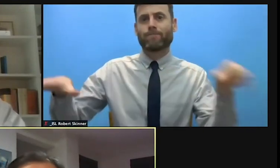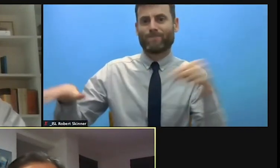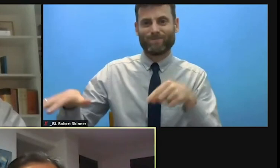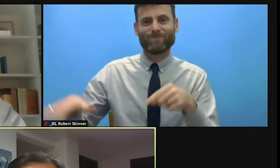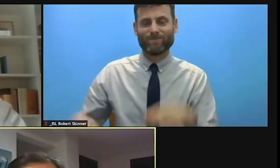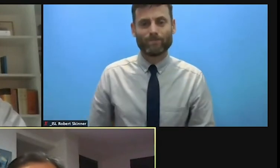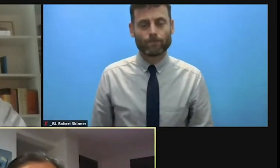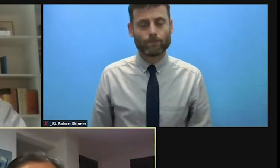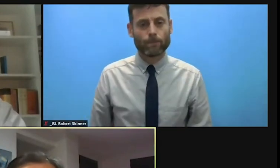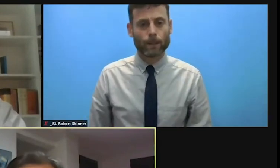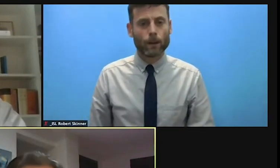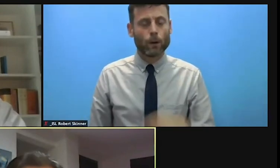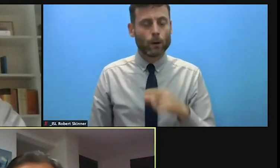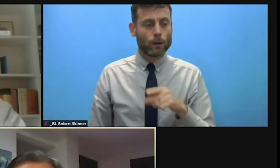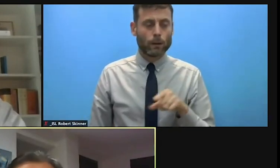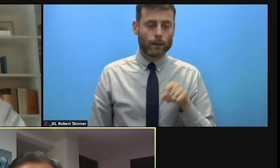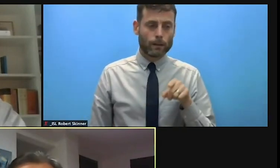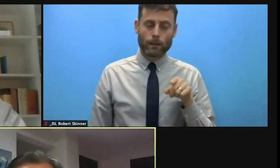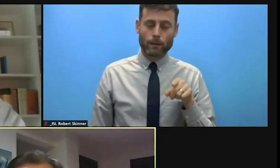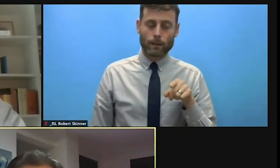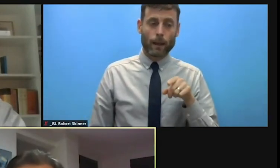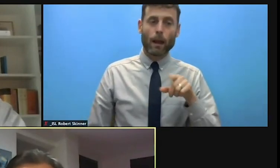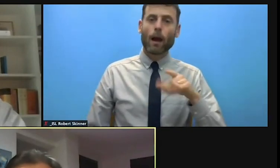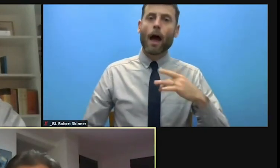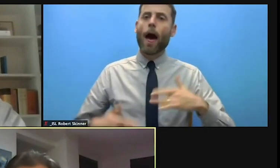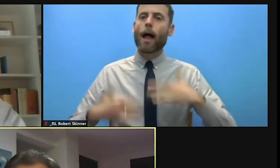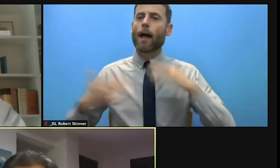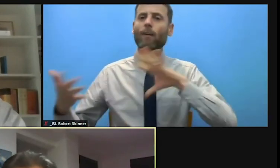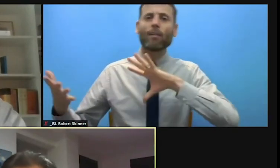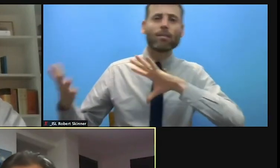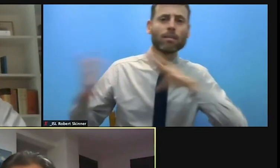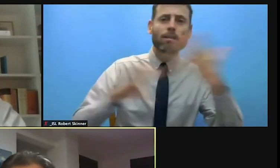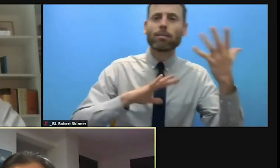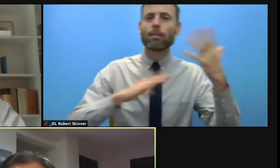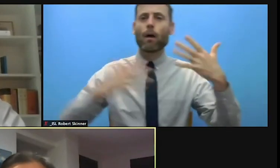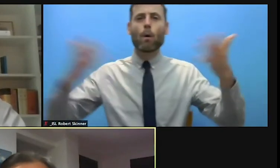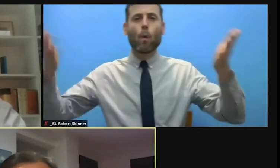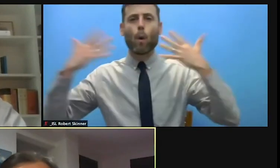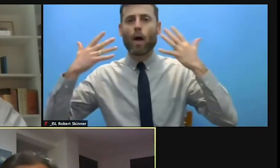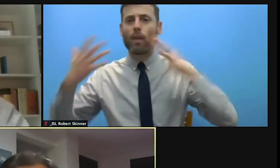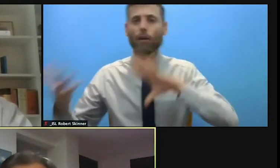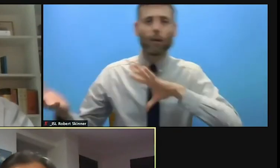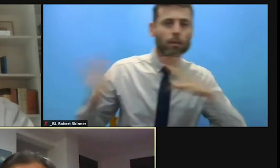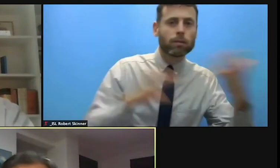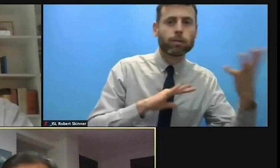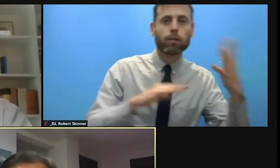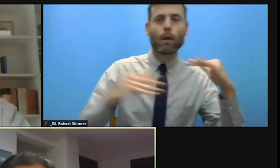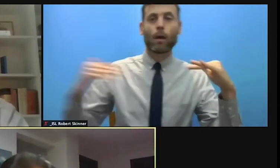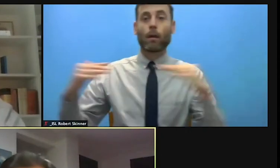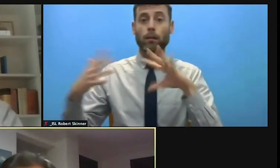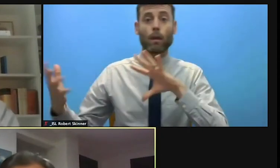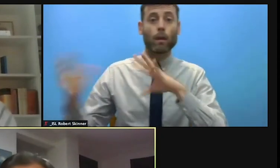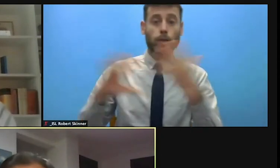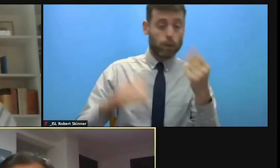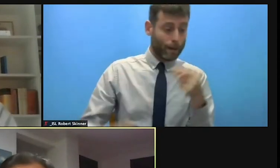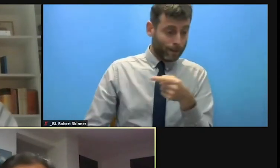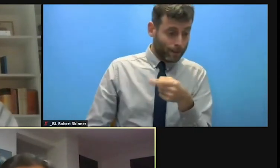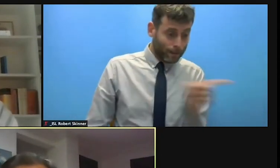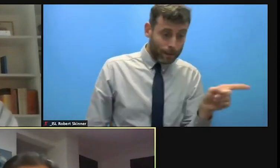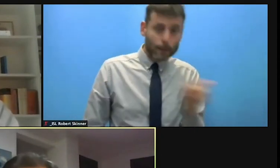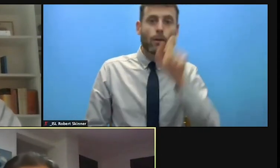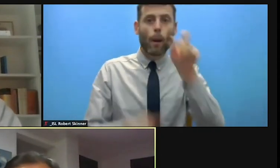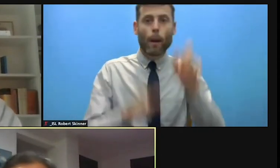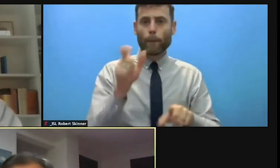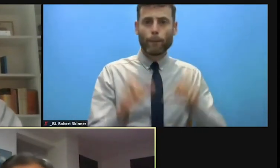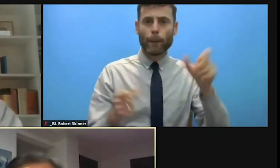are vulnerable to disasters in hazard prone zones. And the rest to displacement. IDPs regardless of